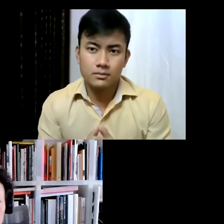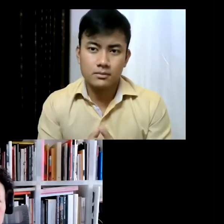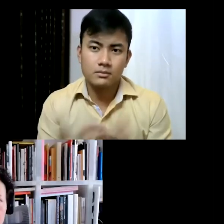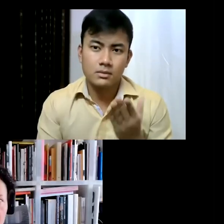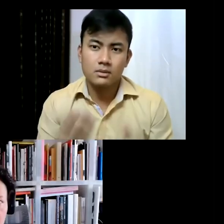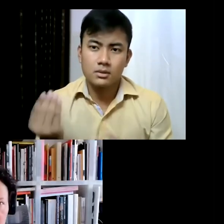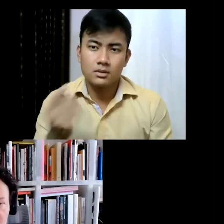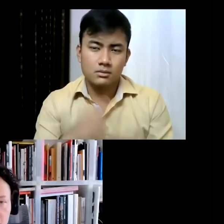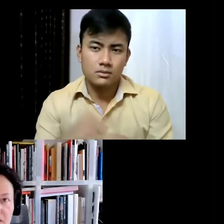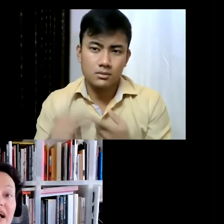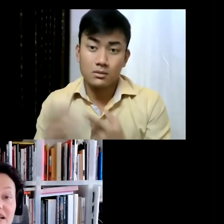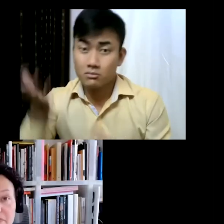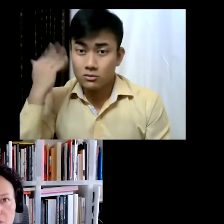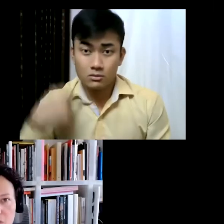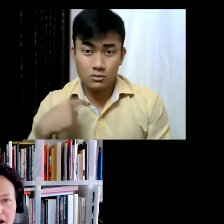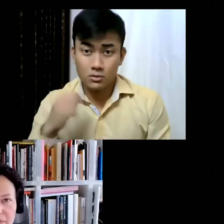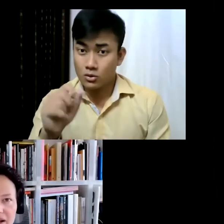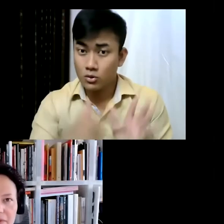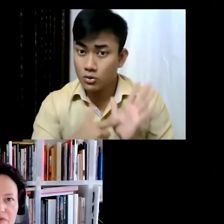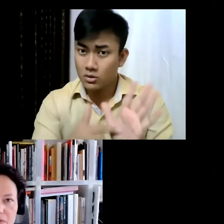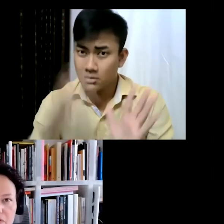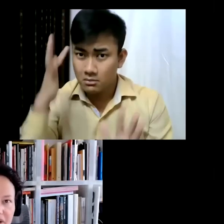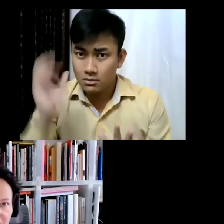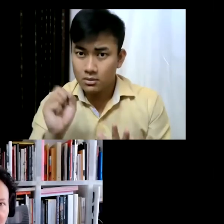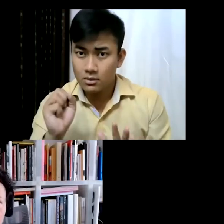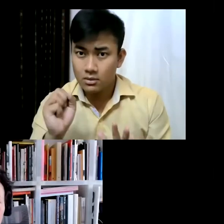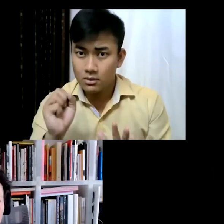showed you before with the smoothies has been acquired by the Museum of Modern art which,